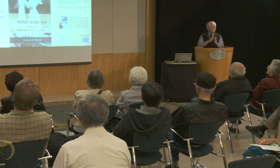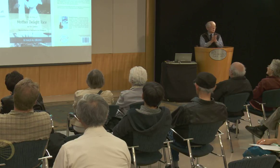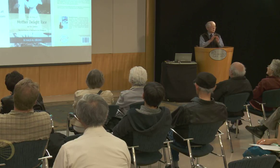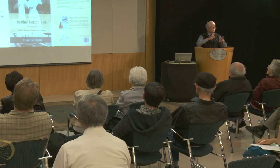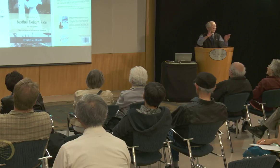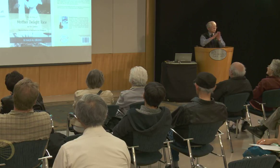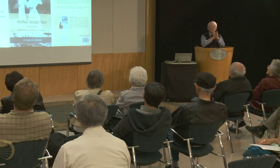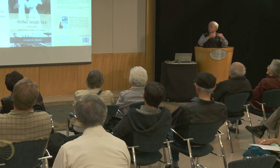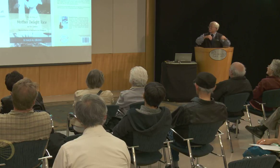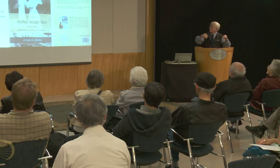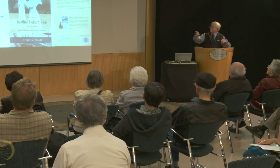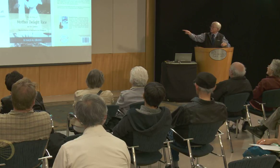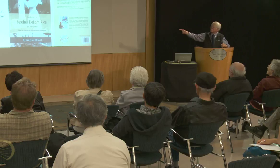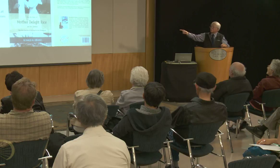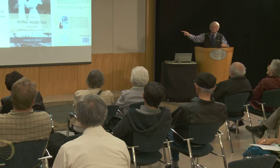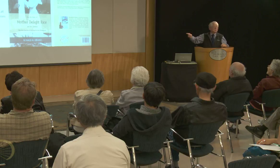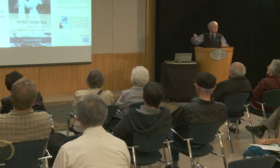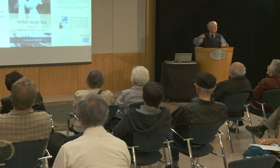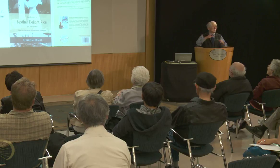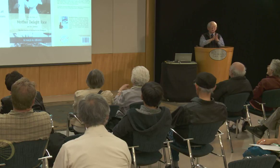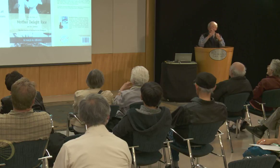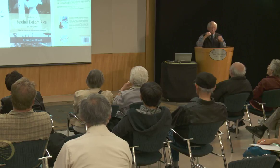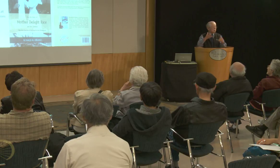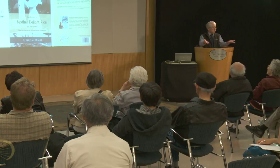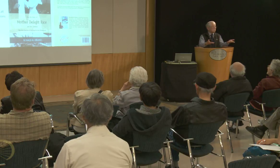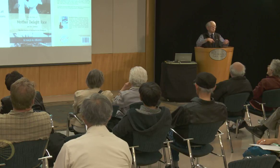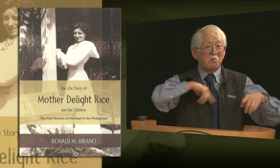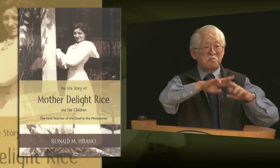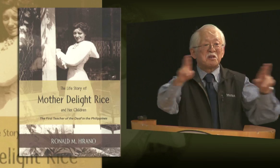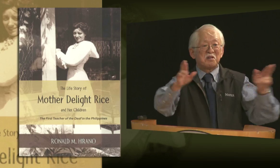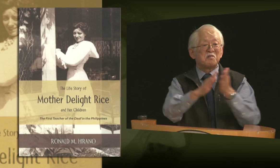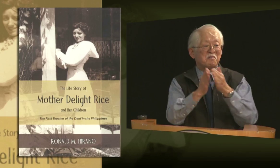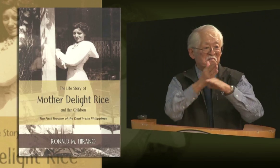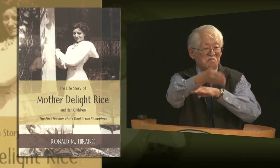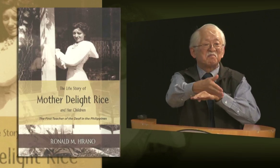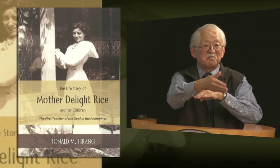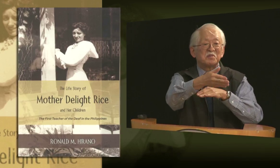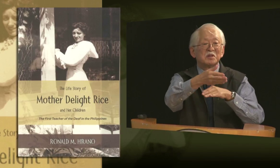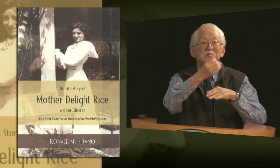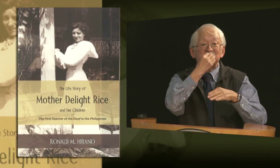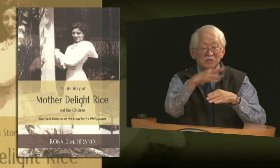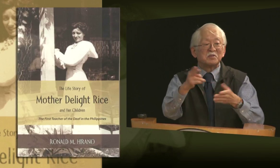Here's my book, ready for distribution, and I have